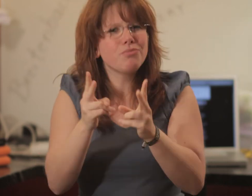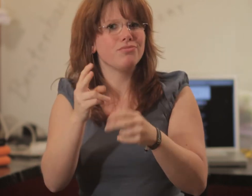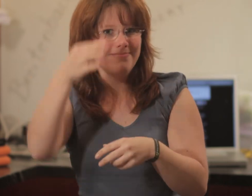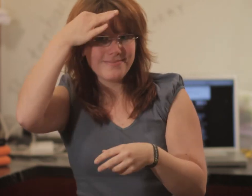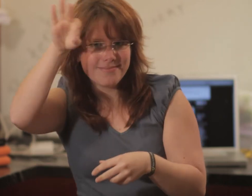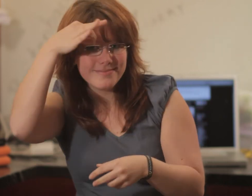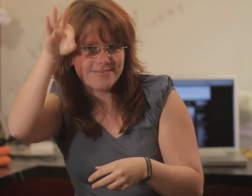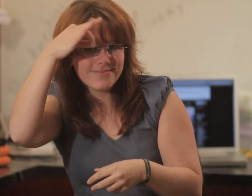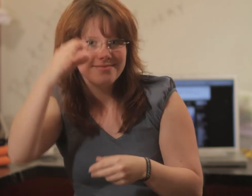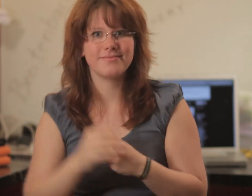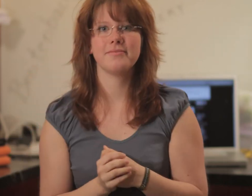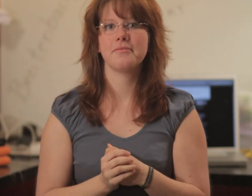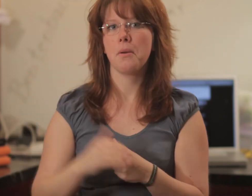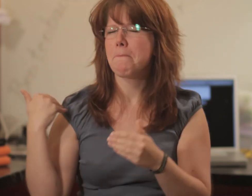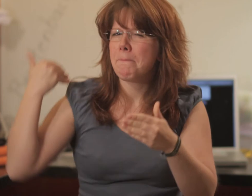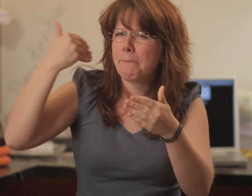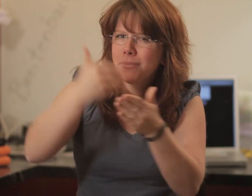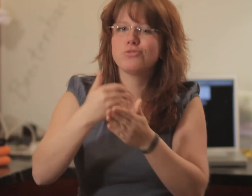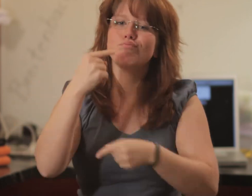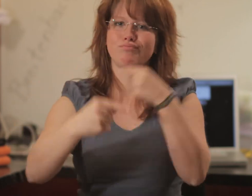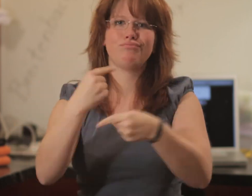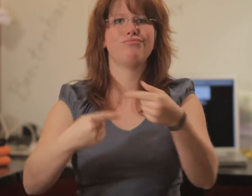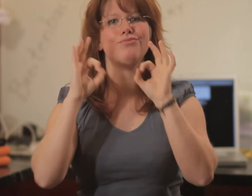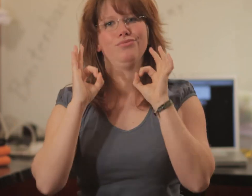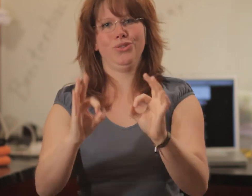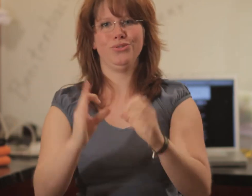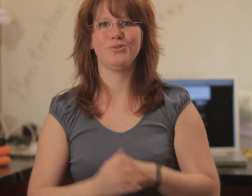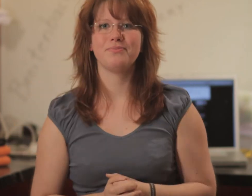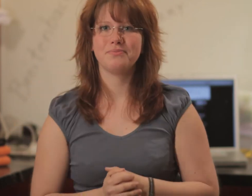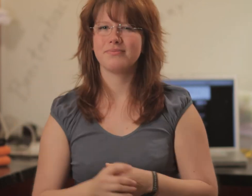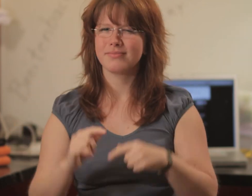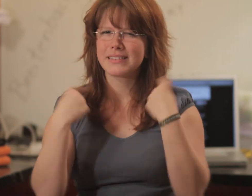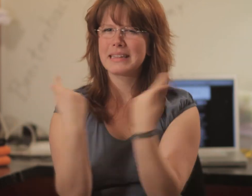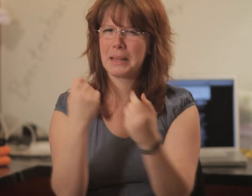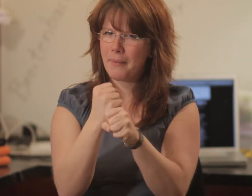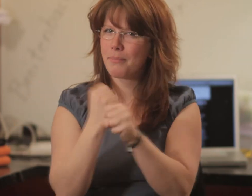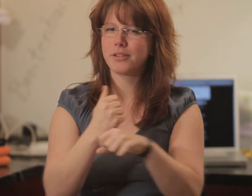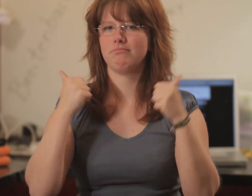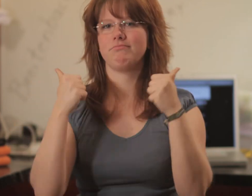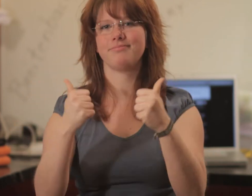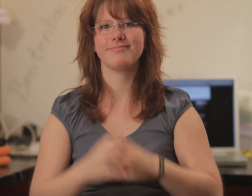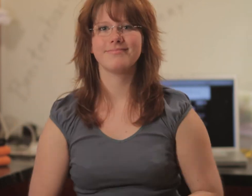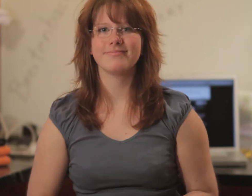I really got the impression we really vibed with each other. Up until now it has all worked perfectly. The teamwork is brilliant.